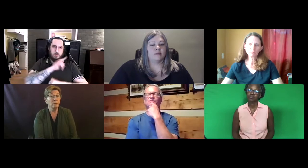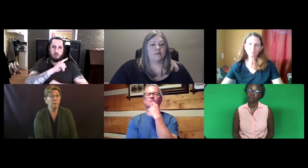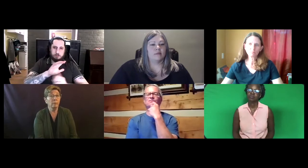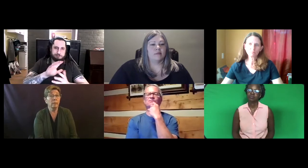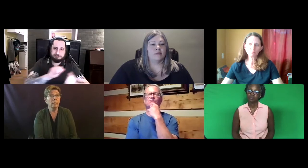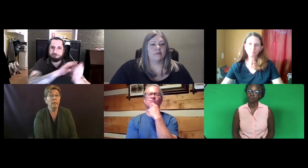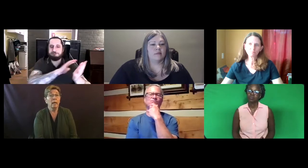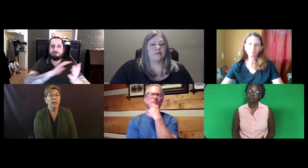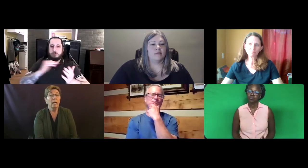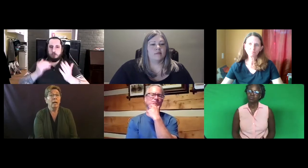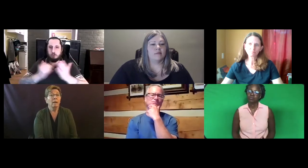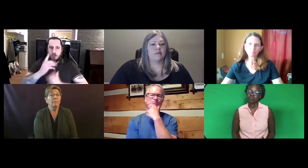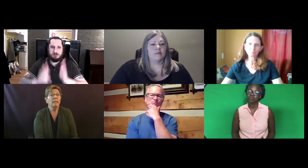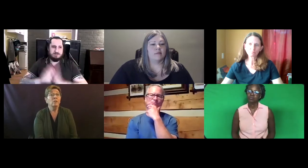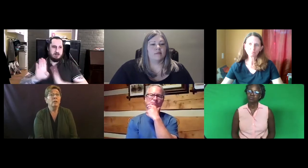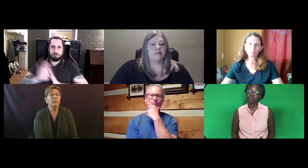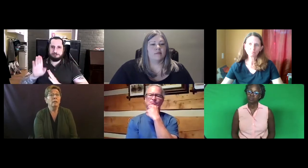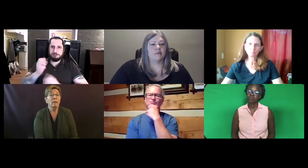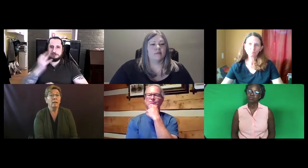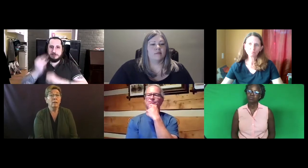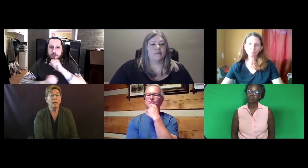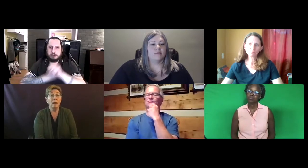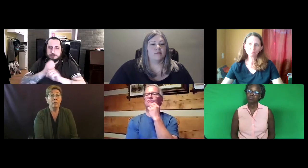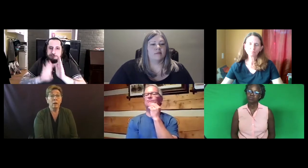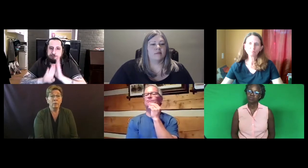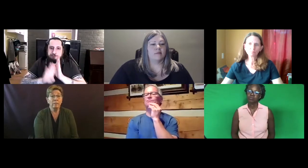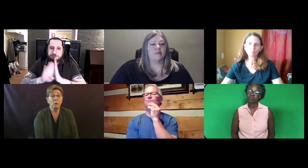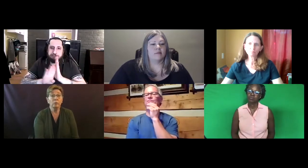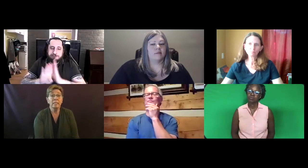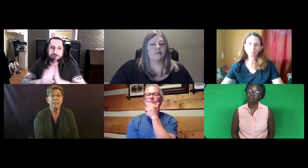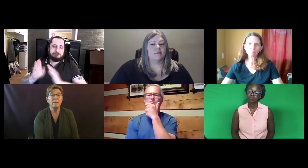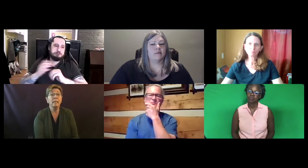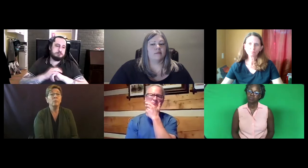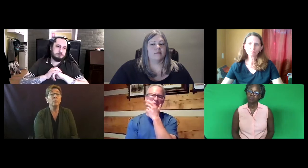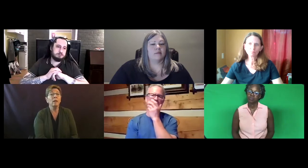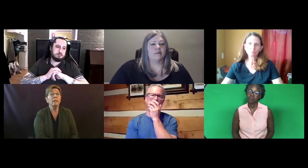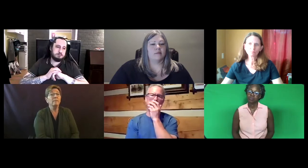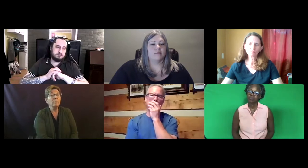Their assessment is -- they took and got rid of an older assessment and developed a new